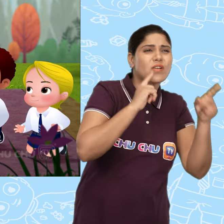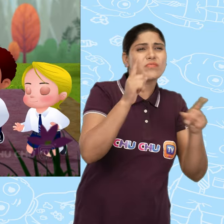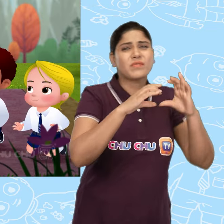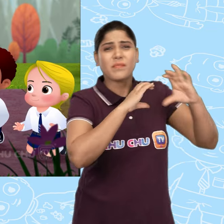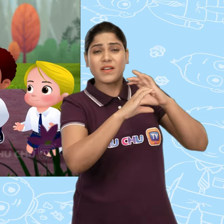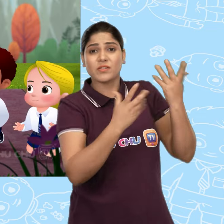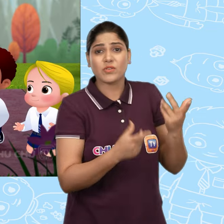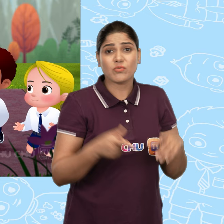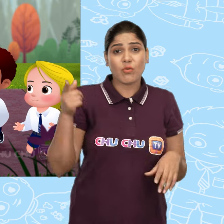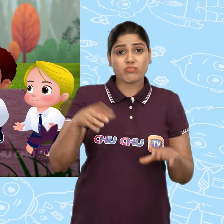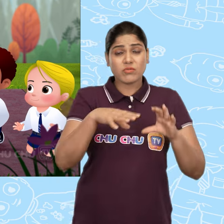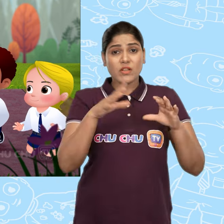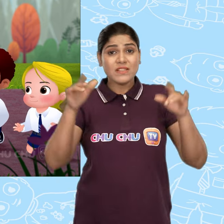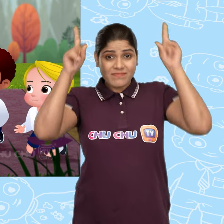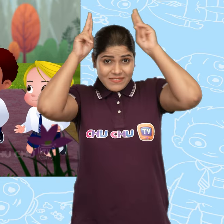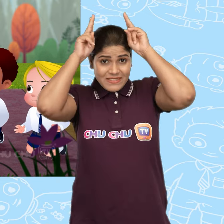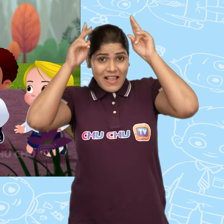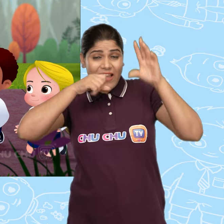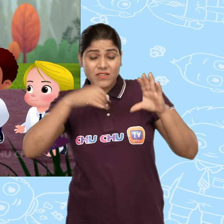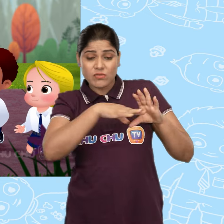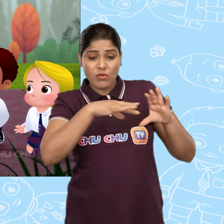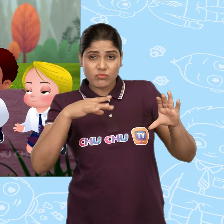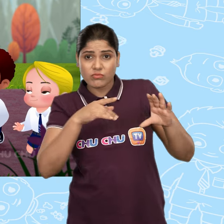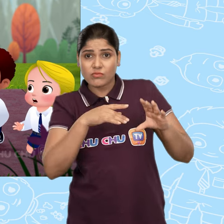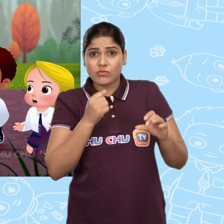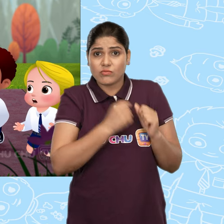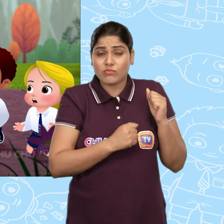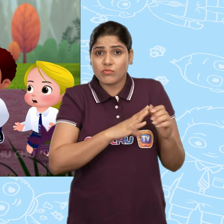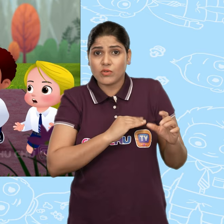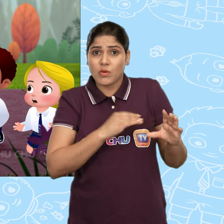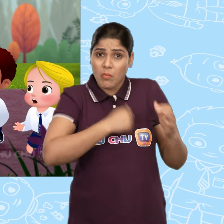But if you're speaking too loudly, you will scare the rabbit away.